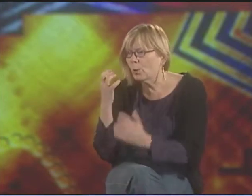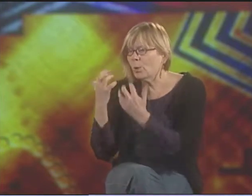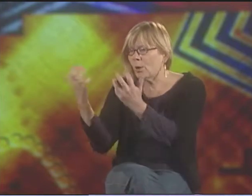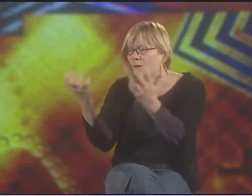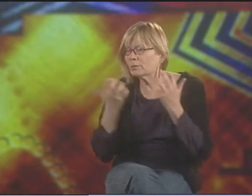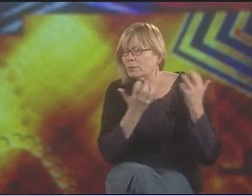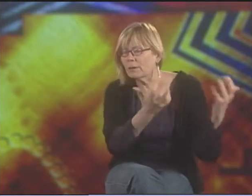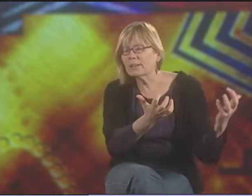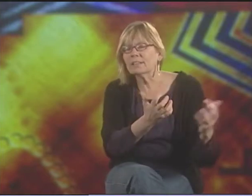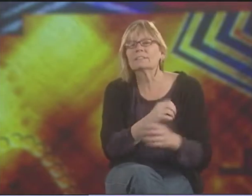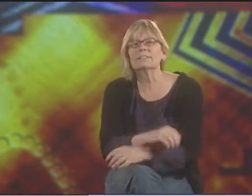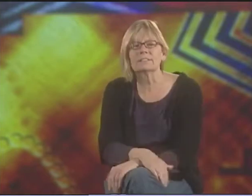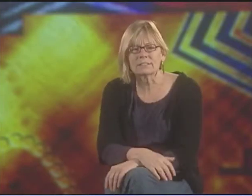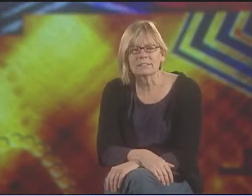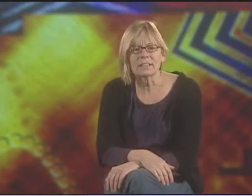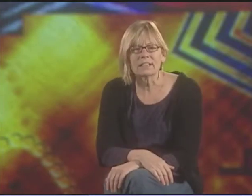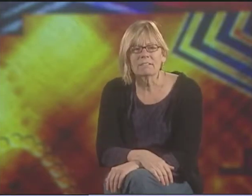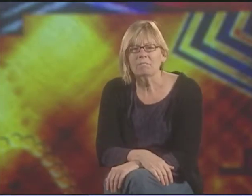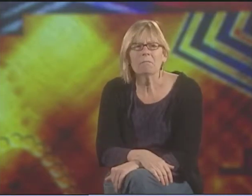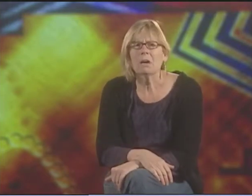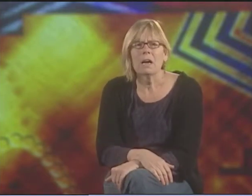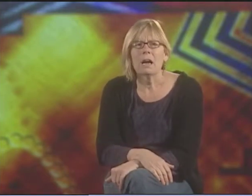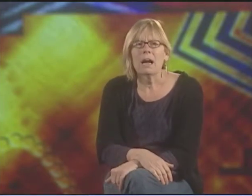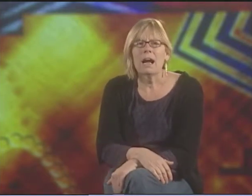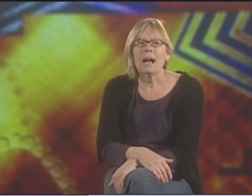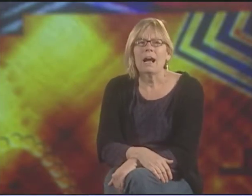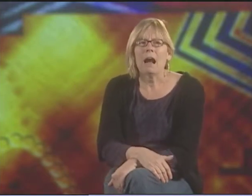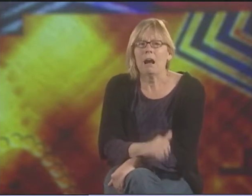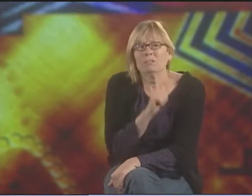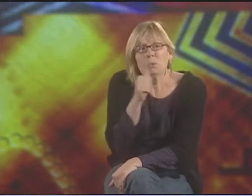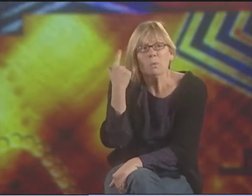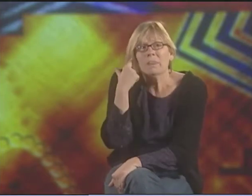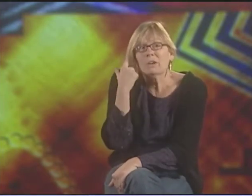BUT WHAT AUDIENCE IS A PERSON CREATING THEIR WORK FOR?